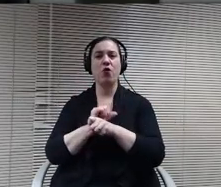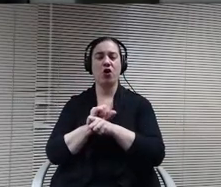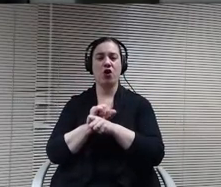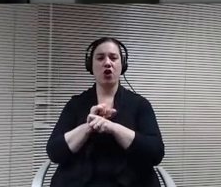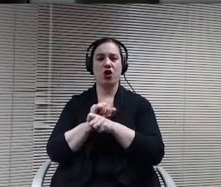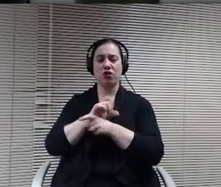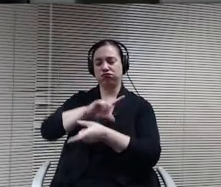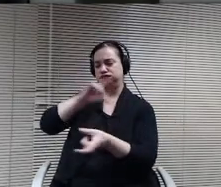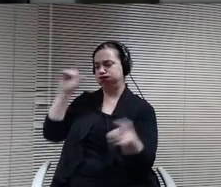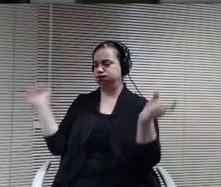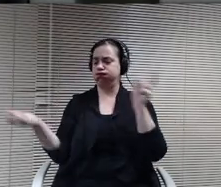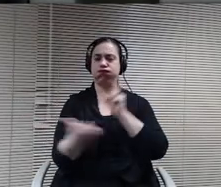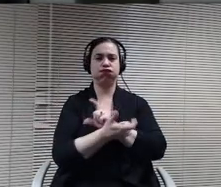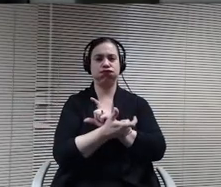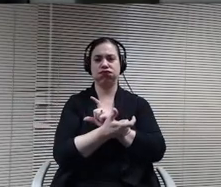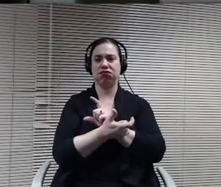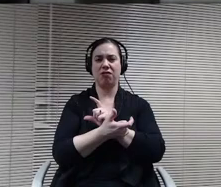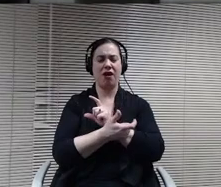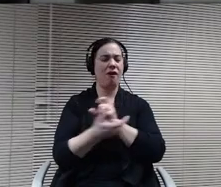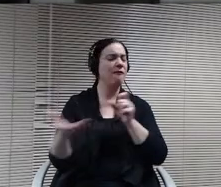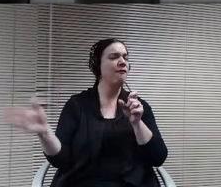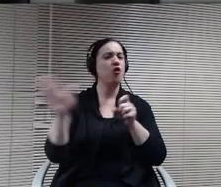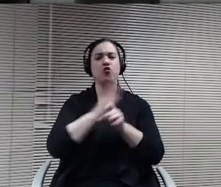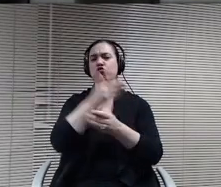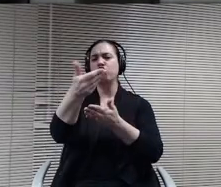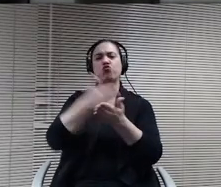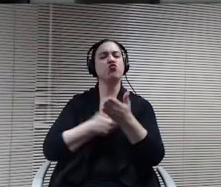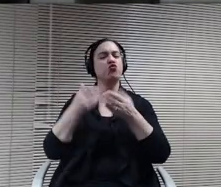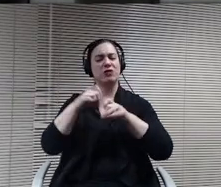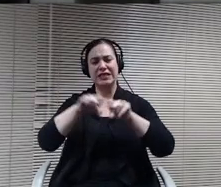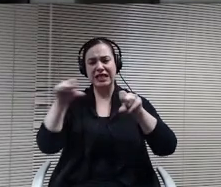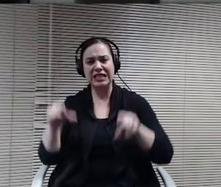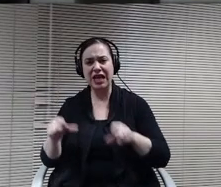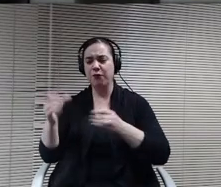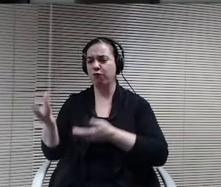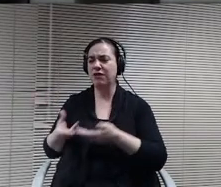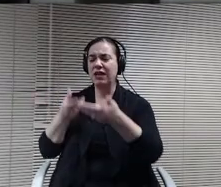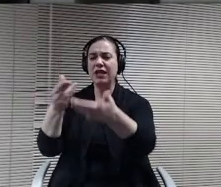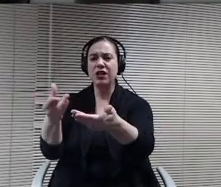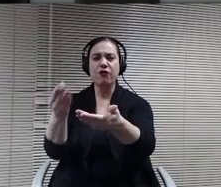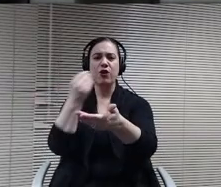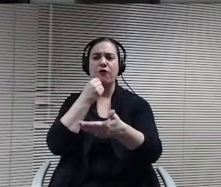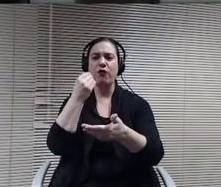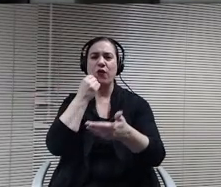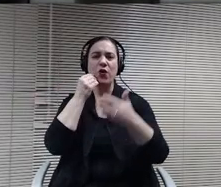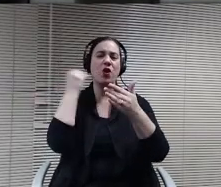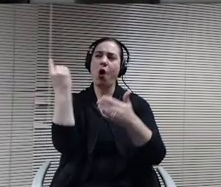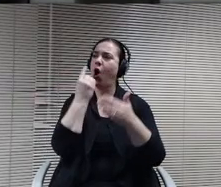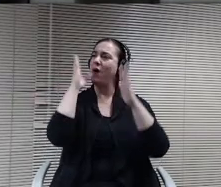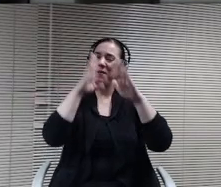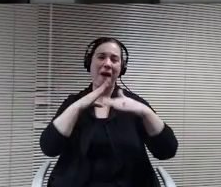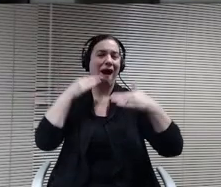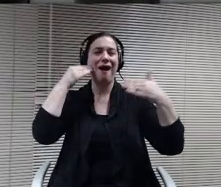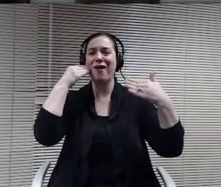delivering food to individual classrooms. She does it with a smile. She never complains. And and she and her staff have done